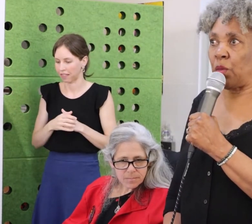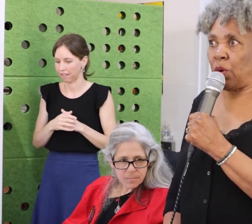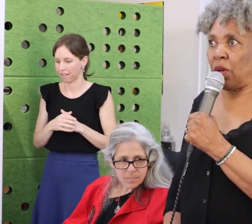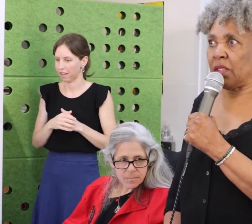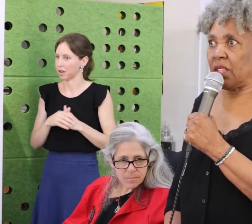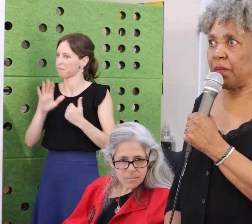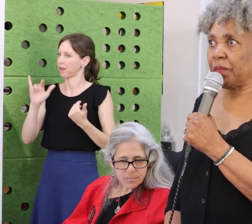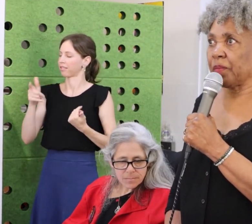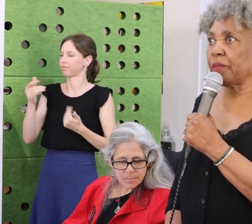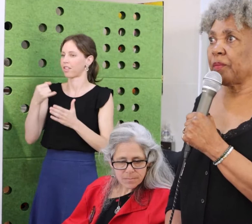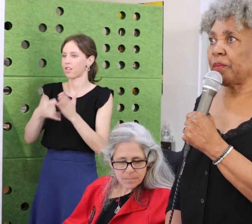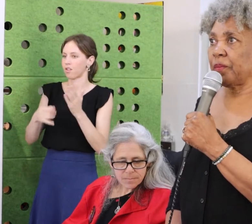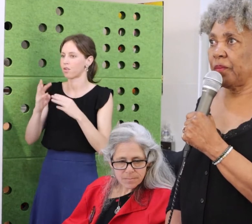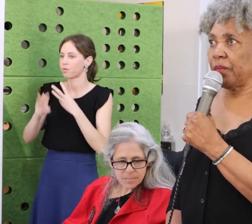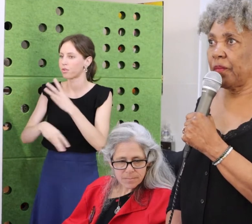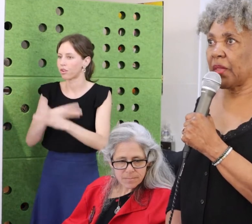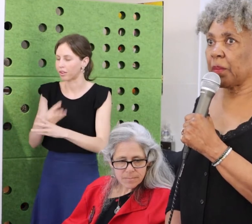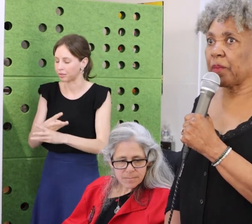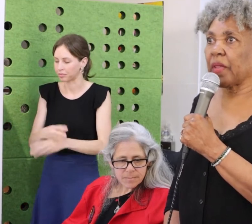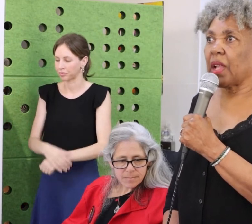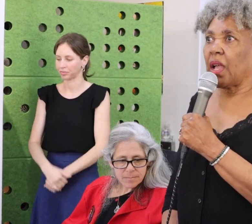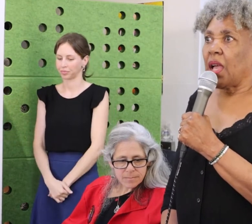Ouch.